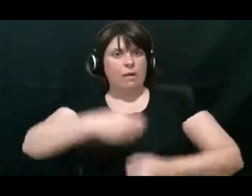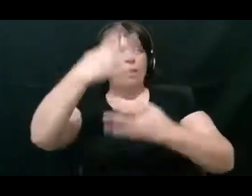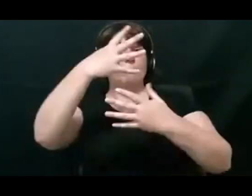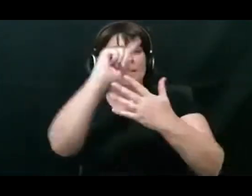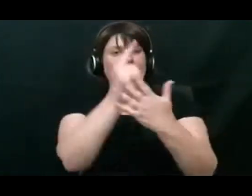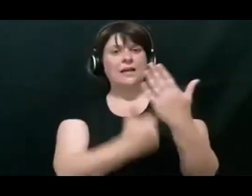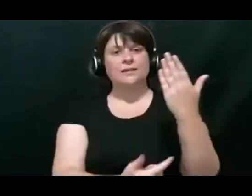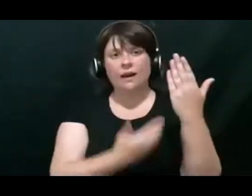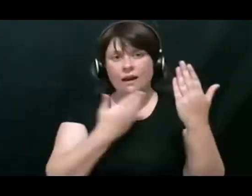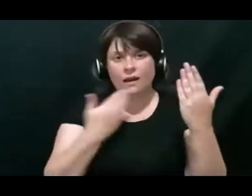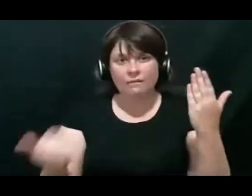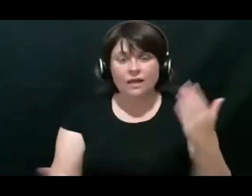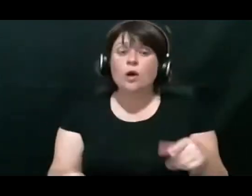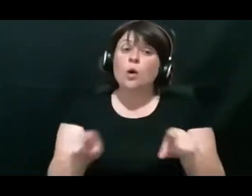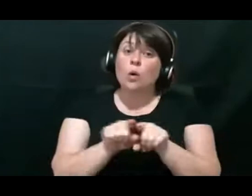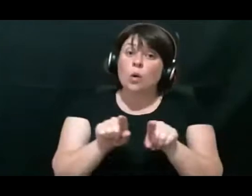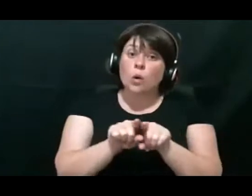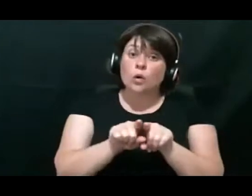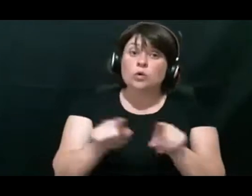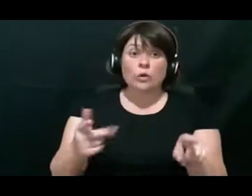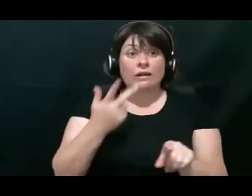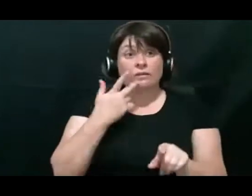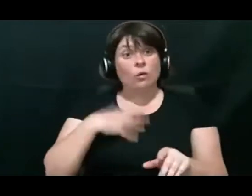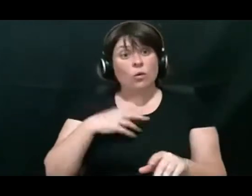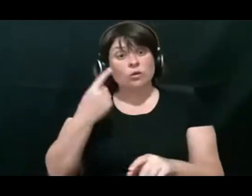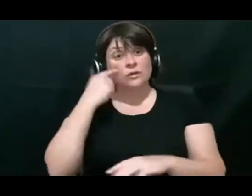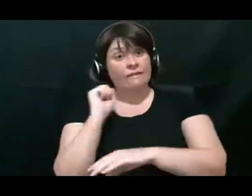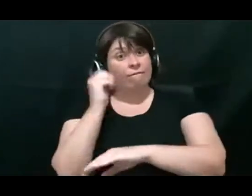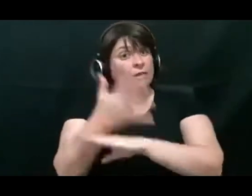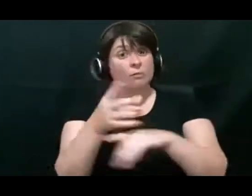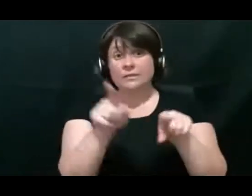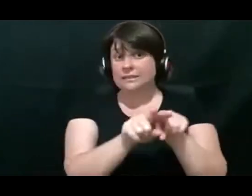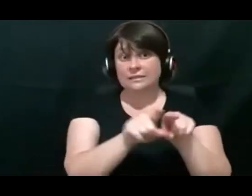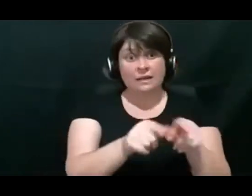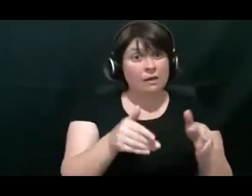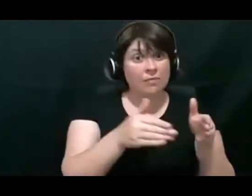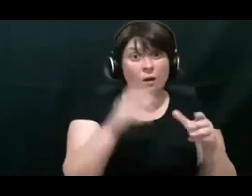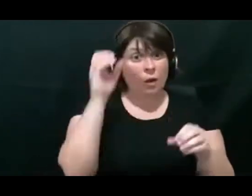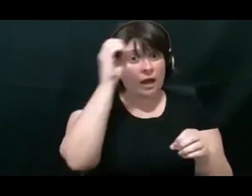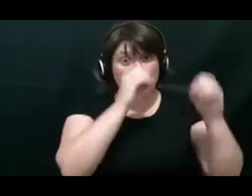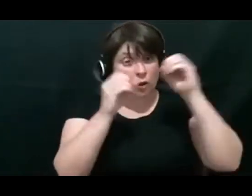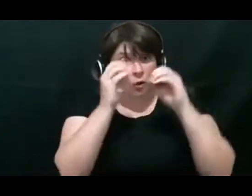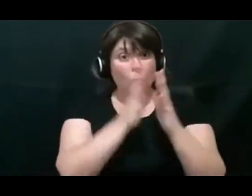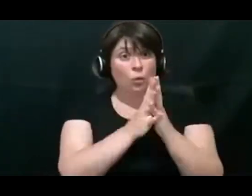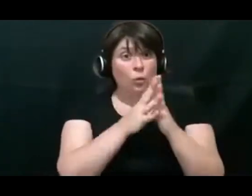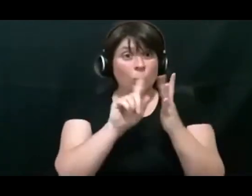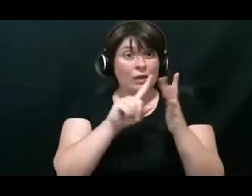Also the same for film if you want to see film for deaf characters, do the same in Wikipedia, it will bring up a lovely list.